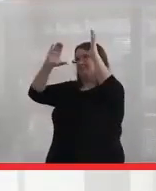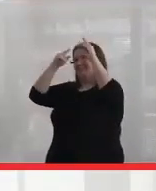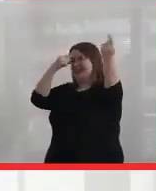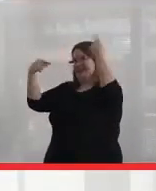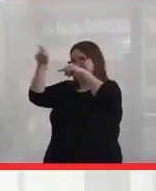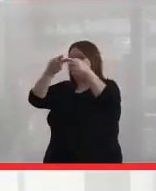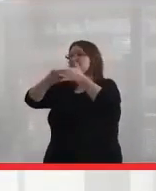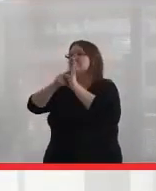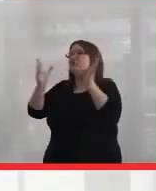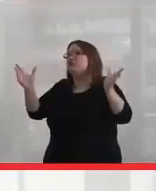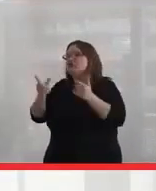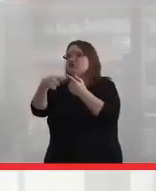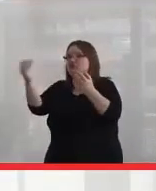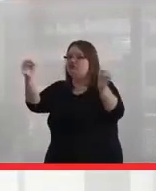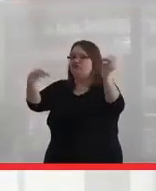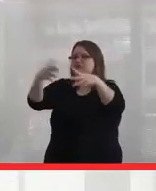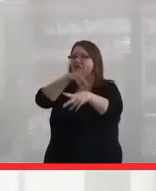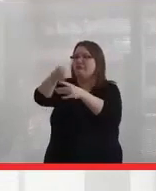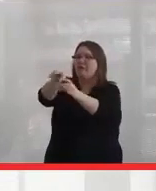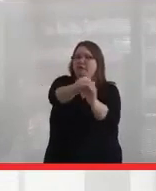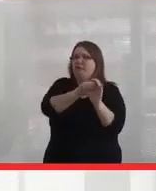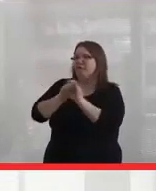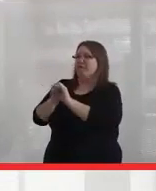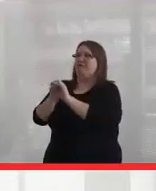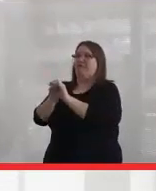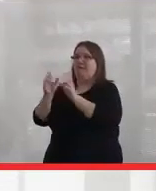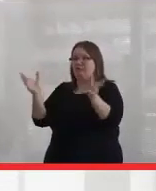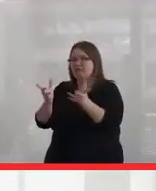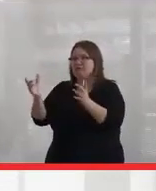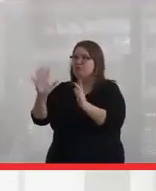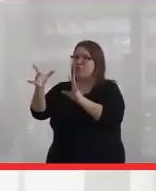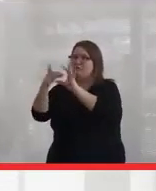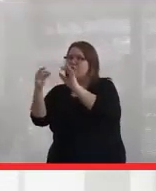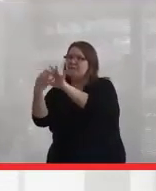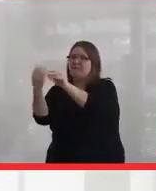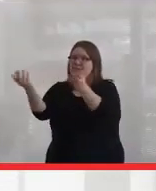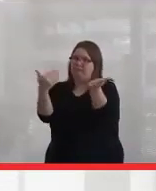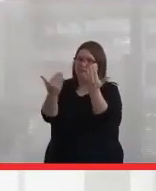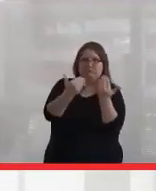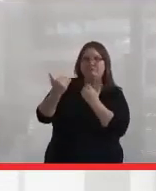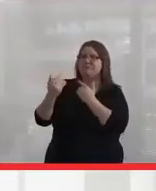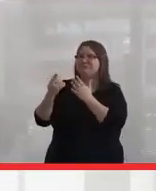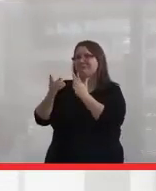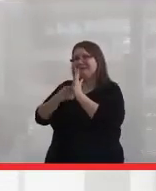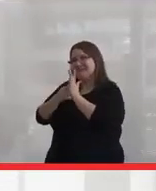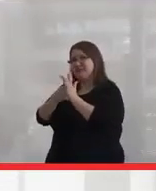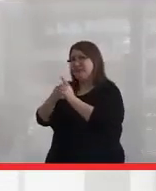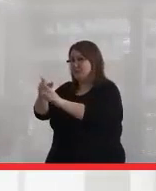everyone is encouraged to have a voice, everyone is encouraged to be heard. But sometimes we have to agree to disagree